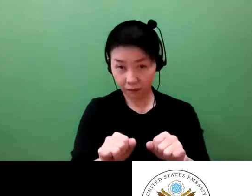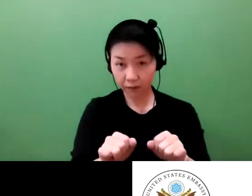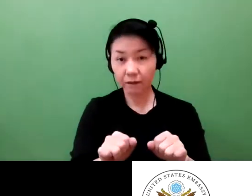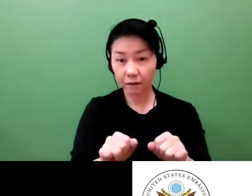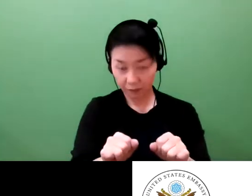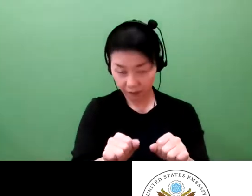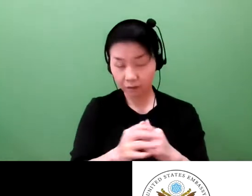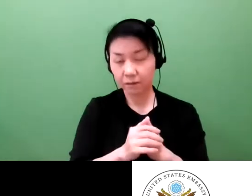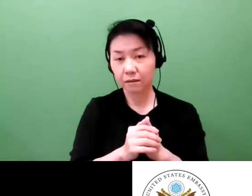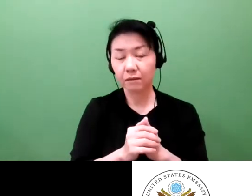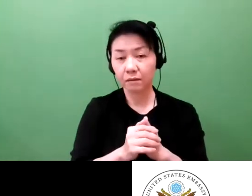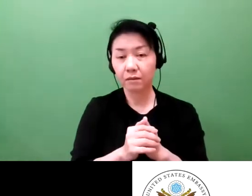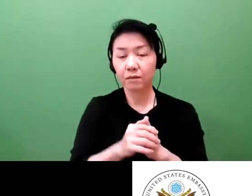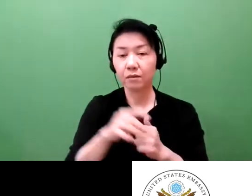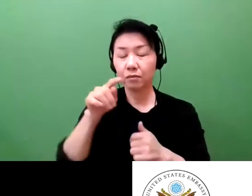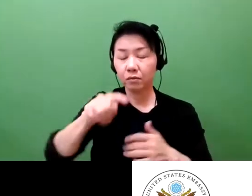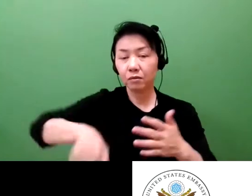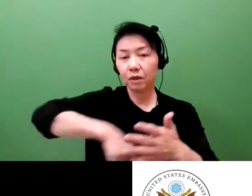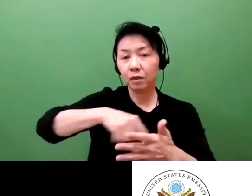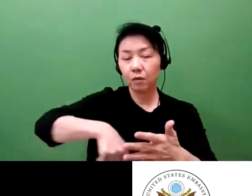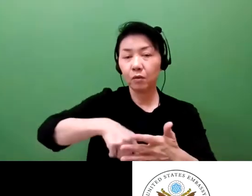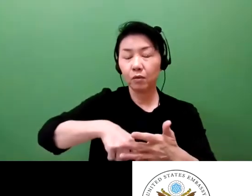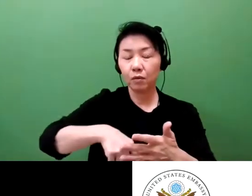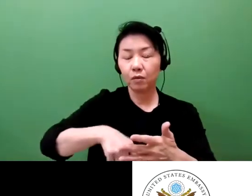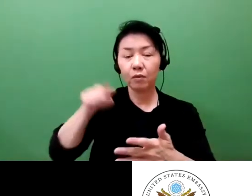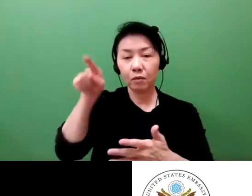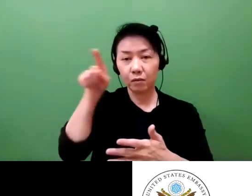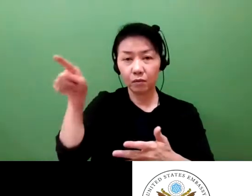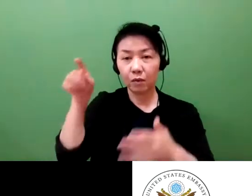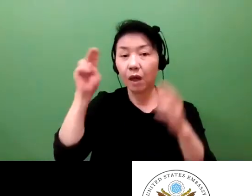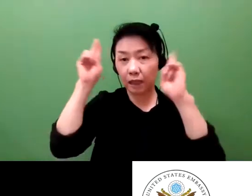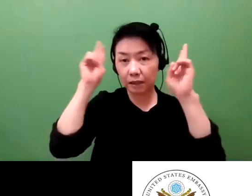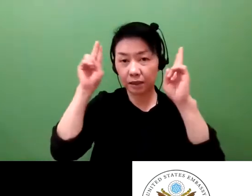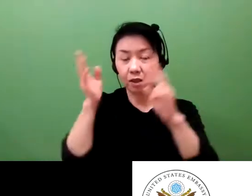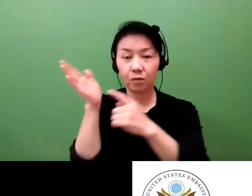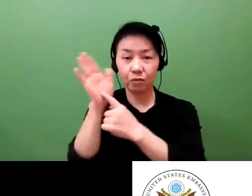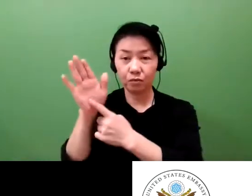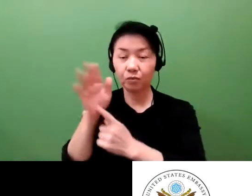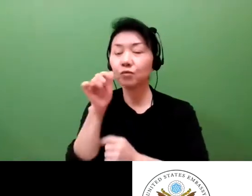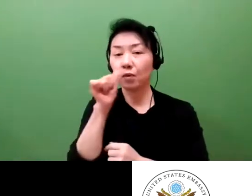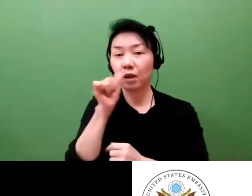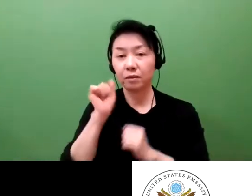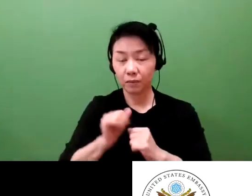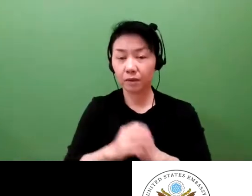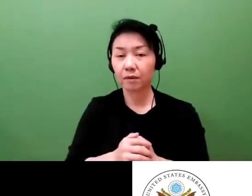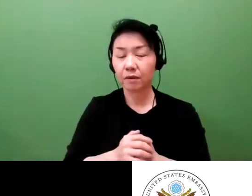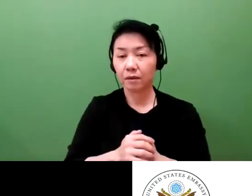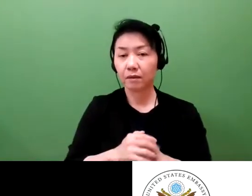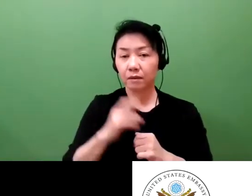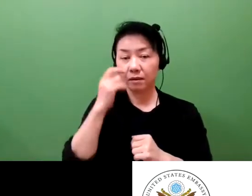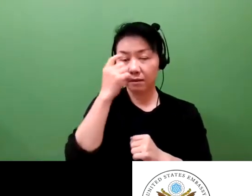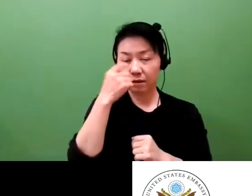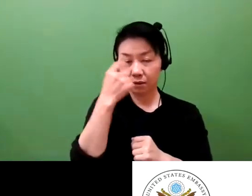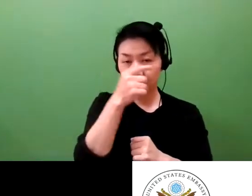to the third party in the overseas channels.